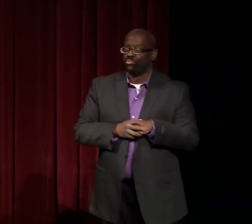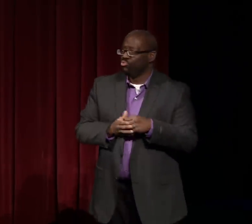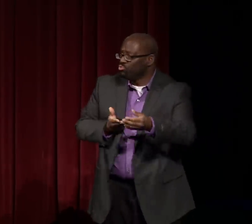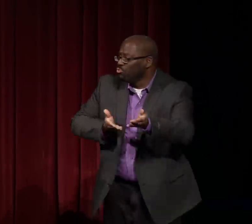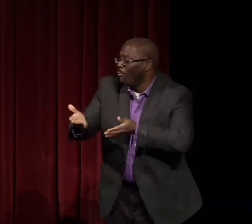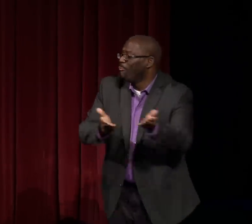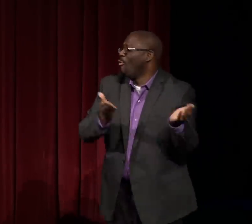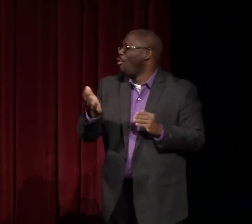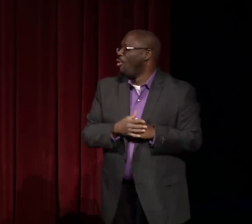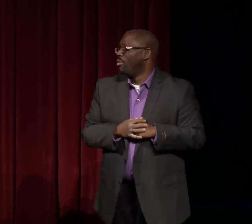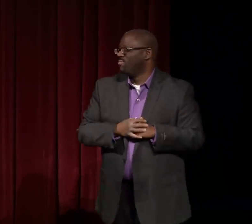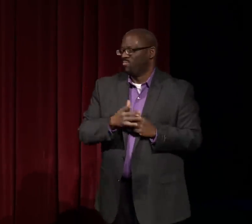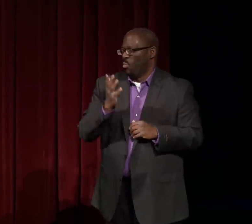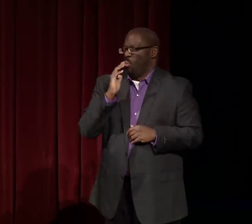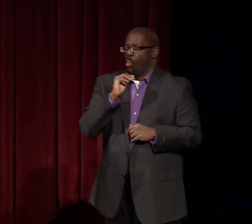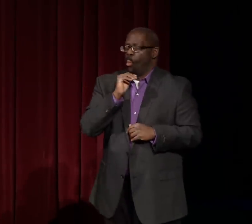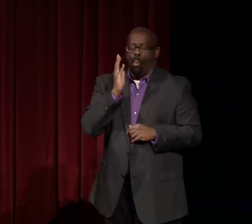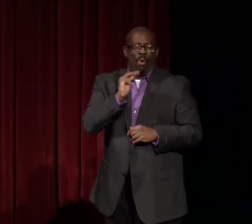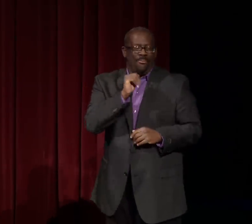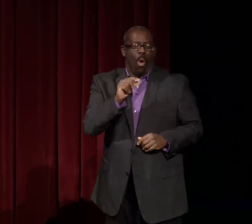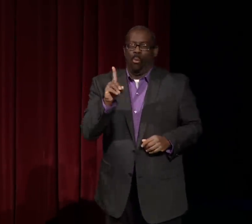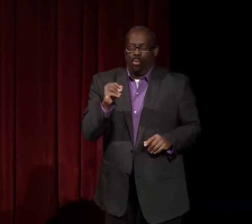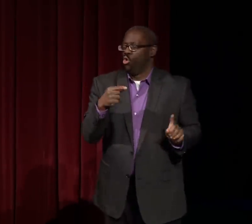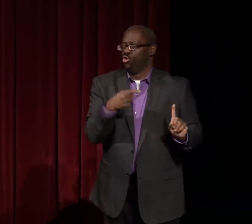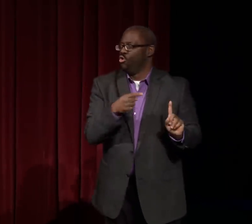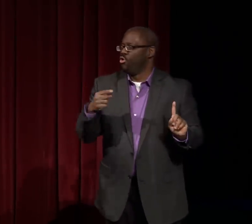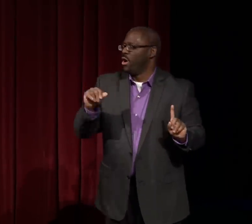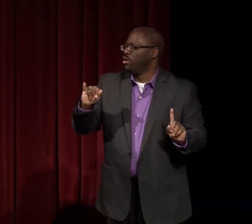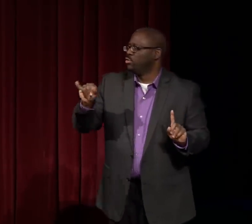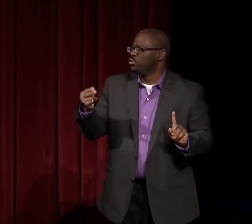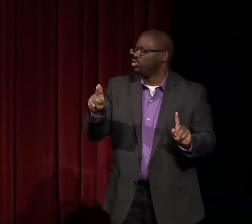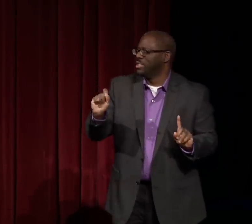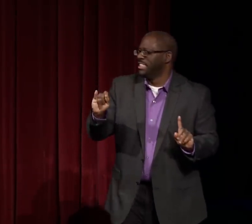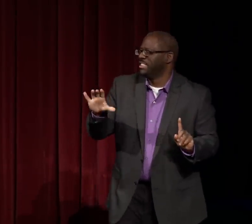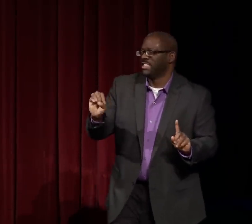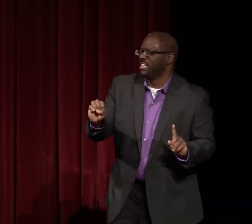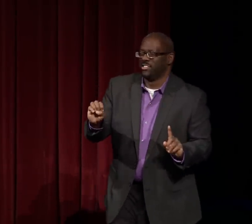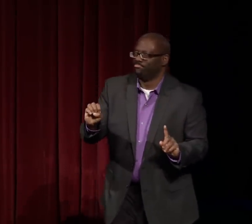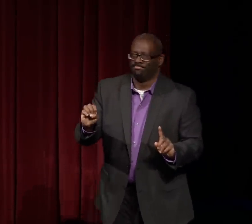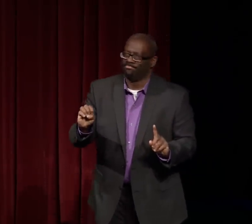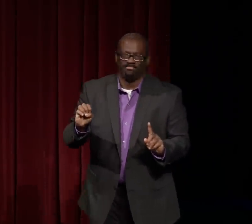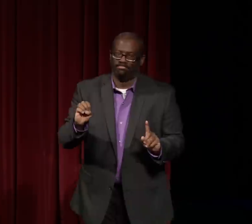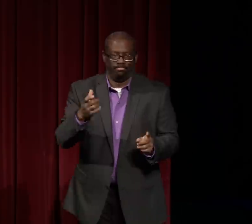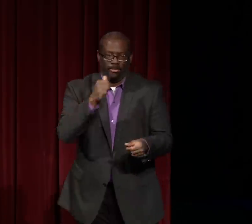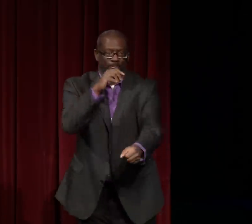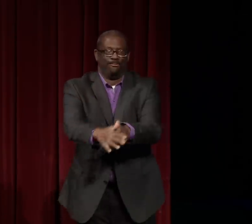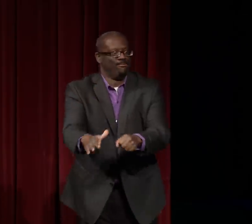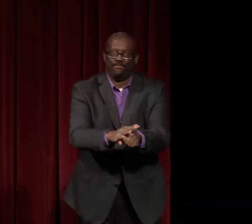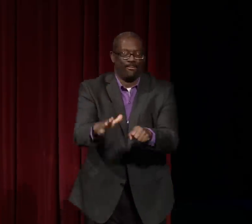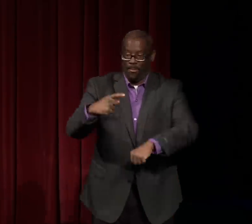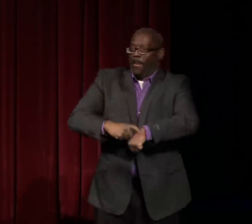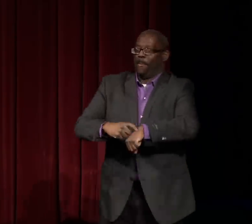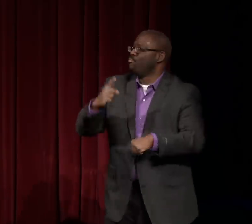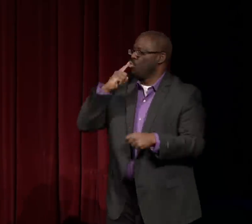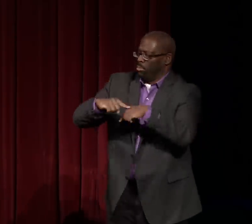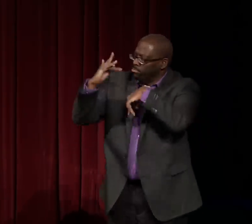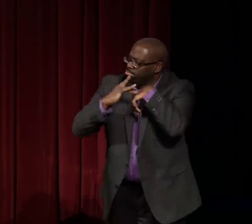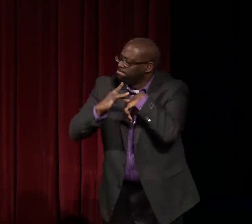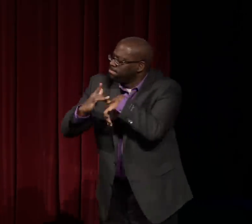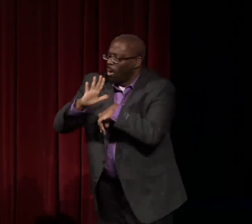There's a wealth of experience and service that she has provided to the community. And we do not do her justice.